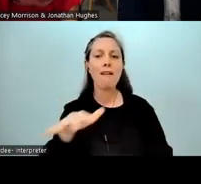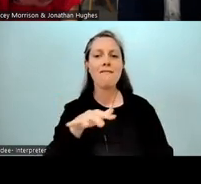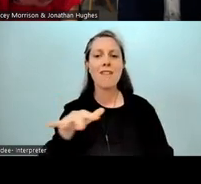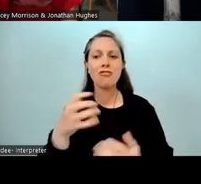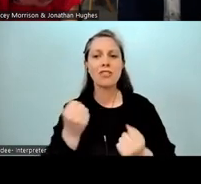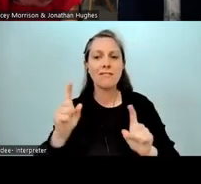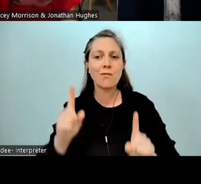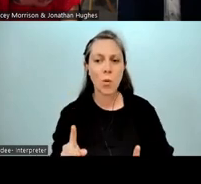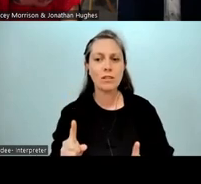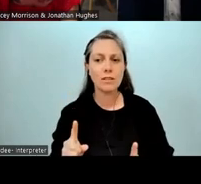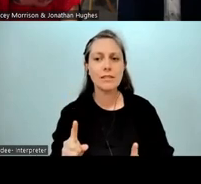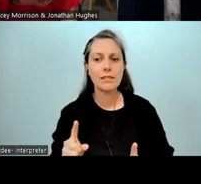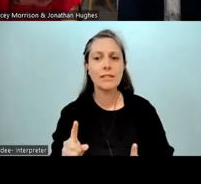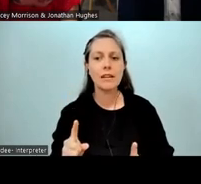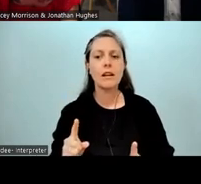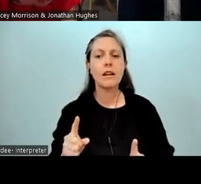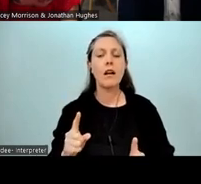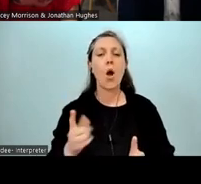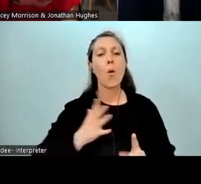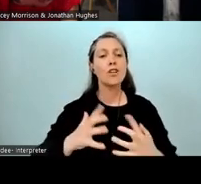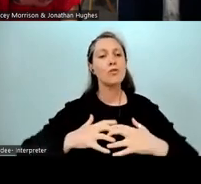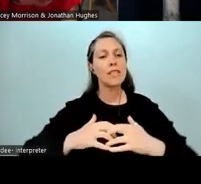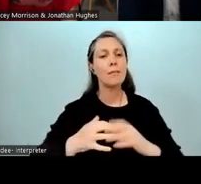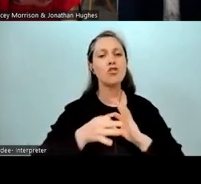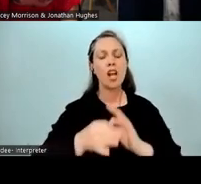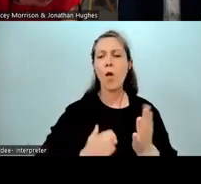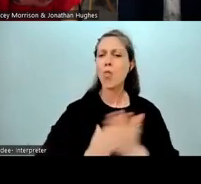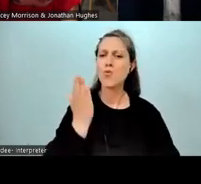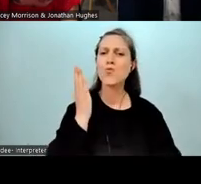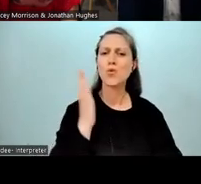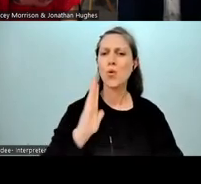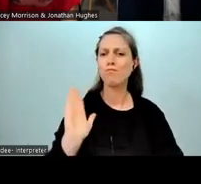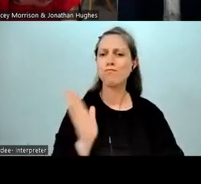was that to establish relationships right across the school, we needed to do something different.